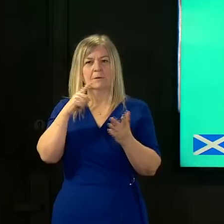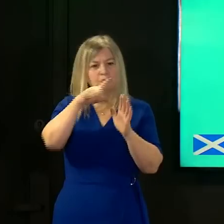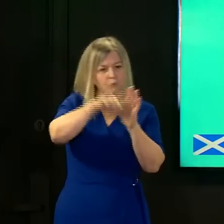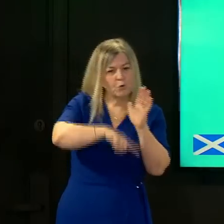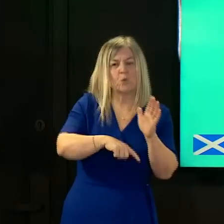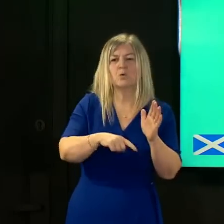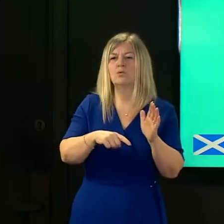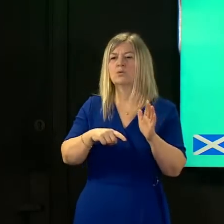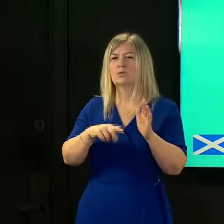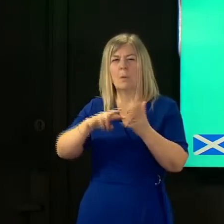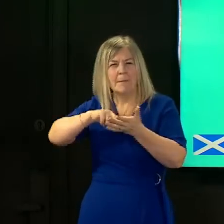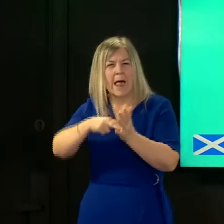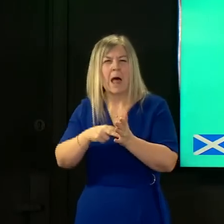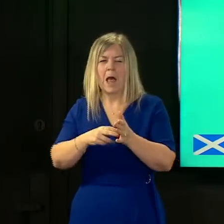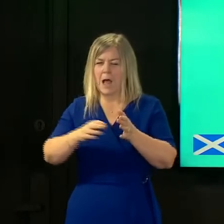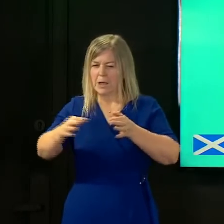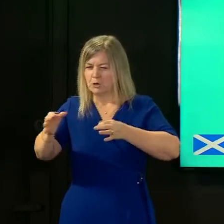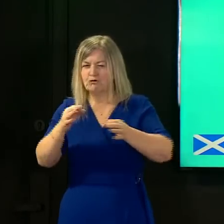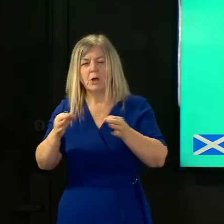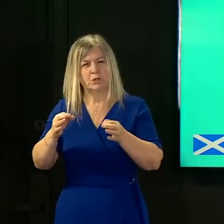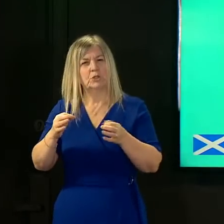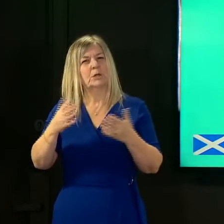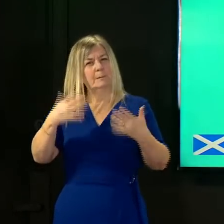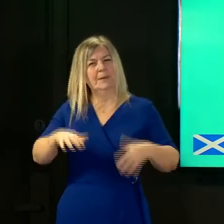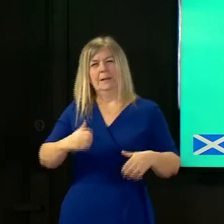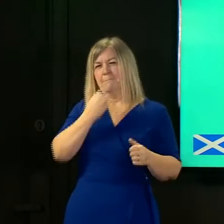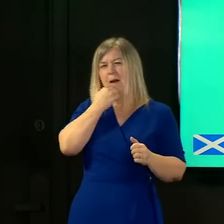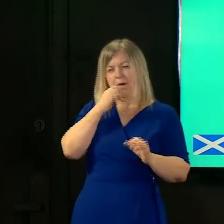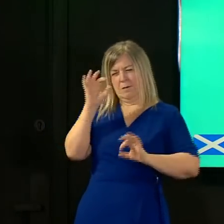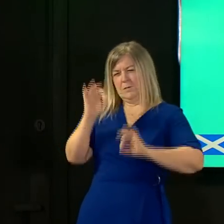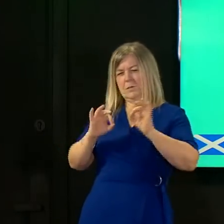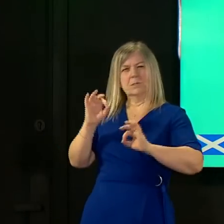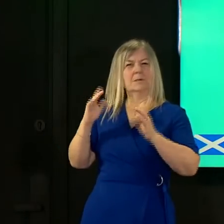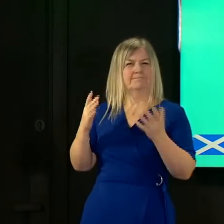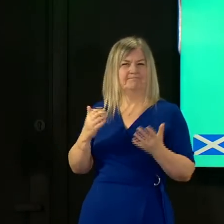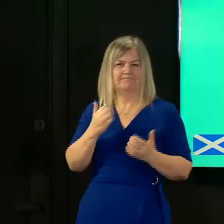begin to exit those and those models have become as i say quite familiar to us all